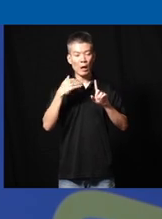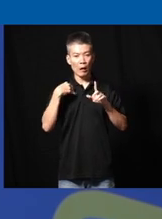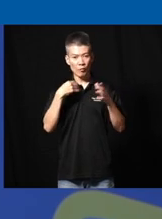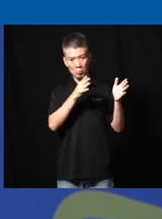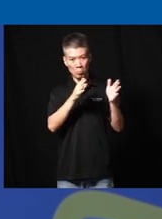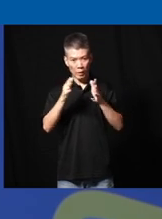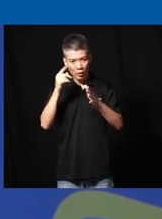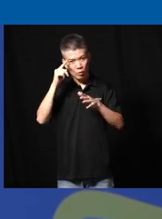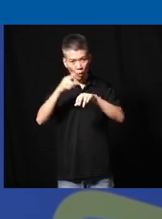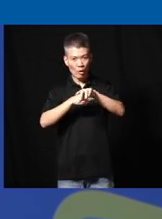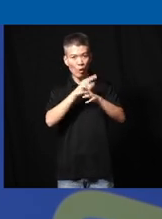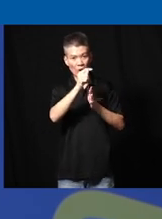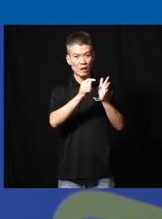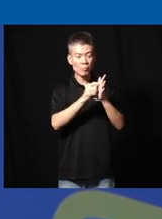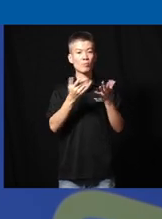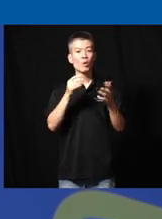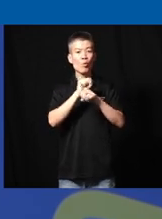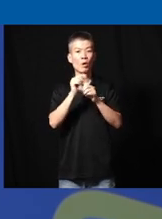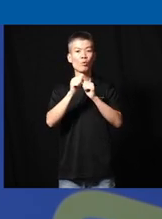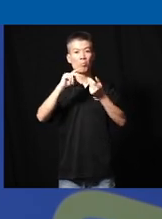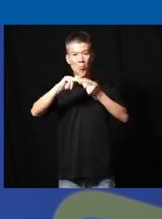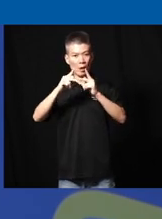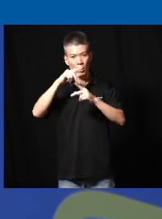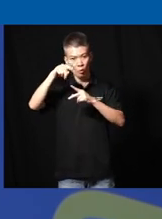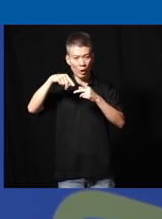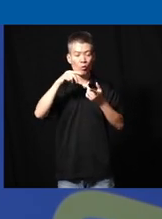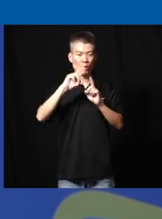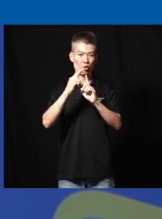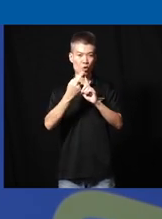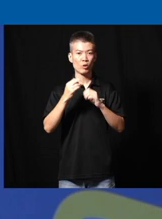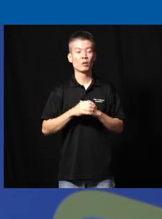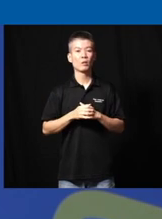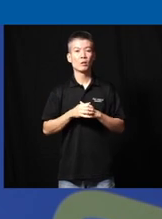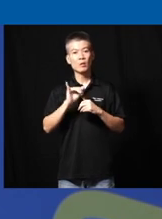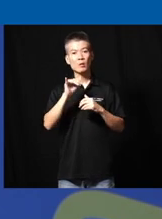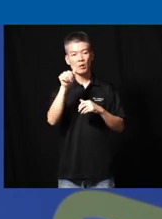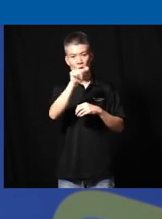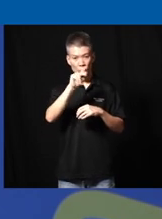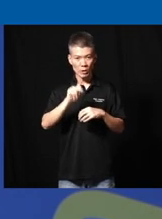for the long term to really work with Partners around the region uh the Asia Pacific region to